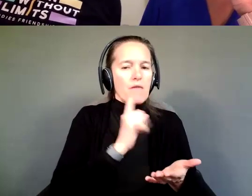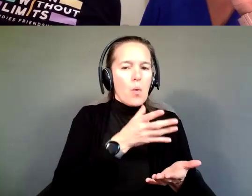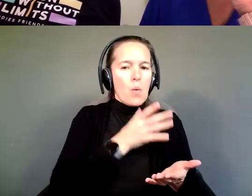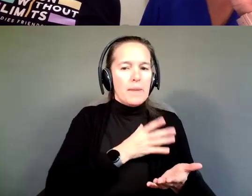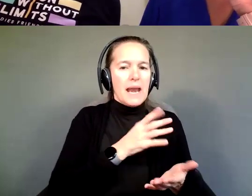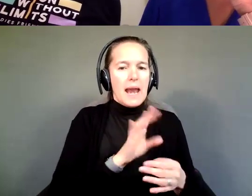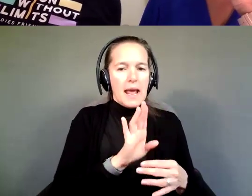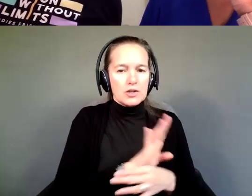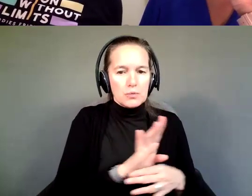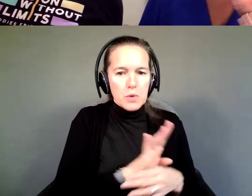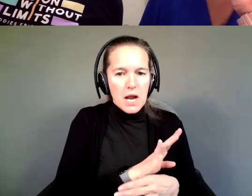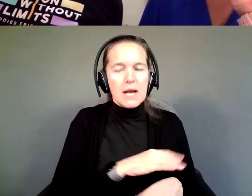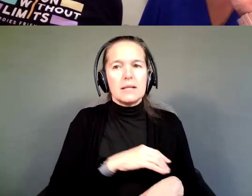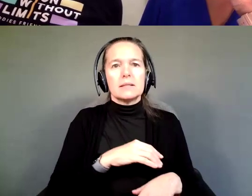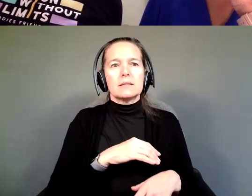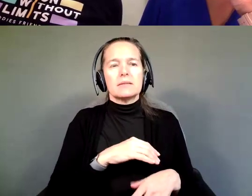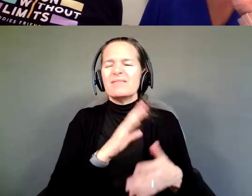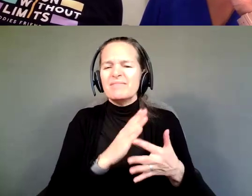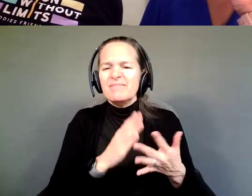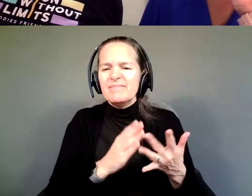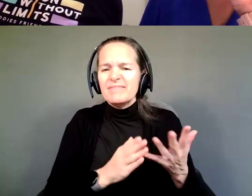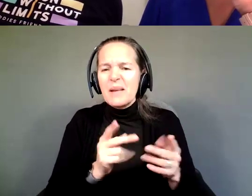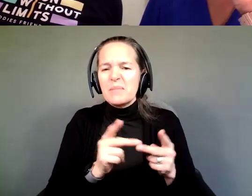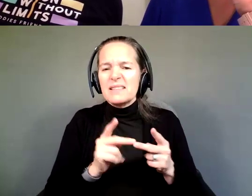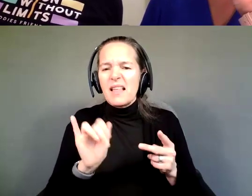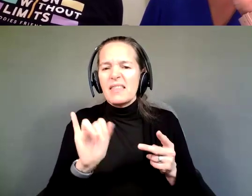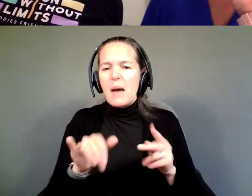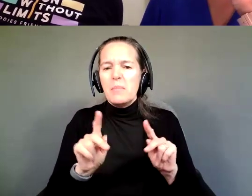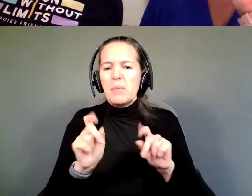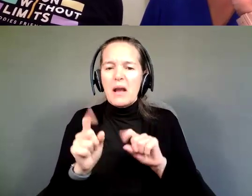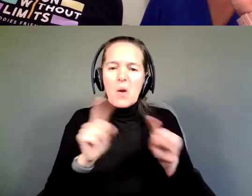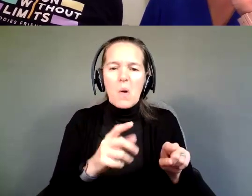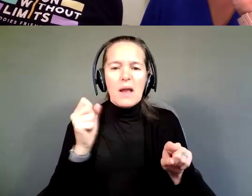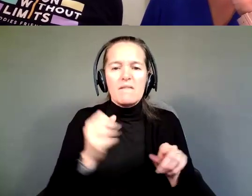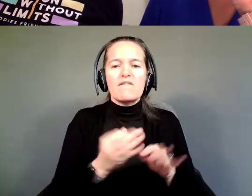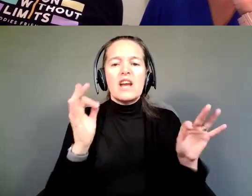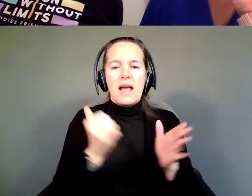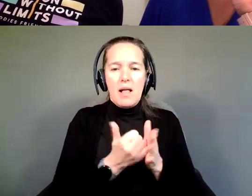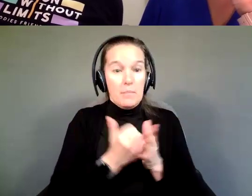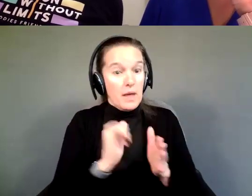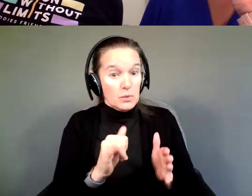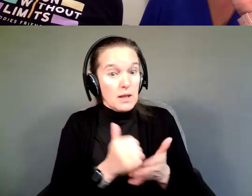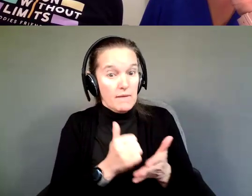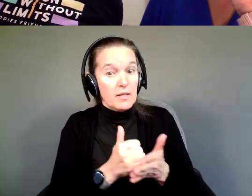and places like that where entrepreneurs can get free help. That was helpful for us in the very beginning.